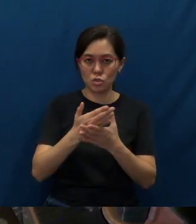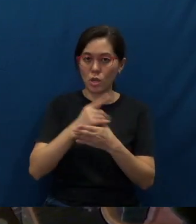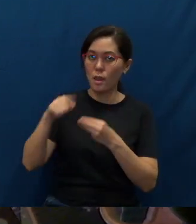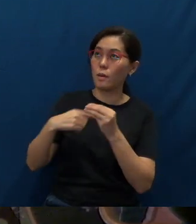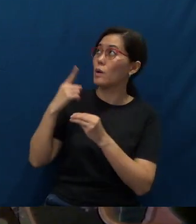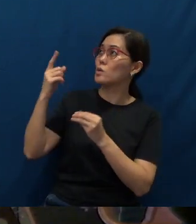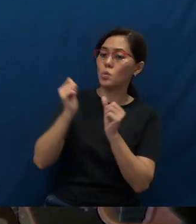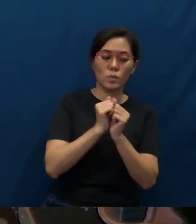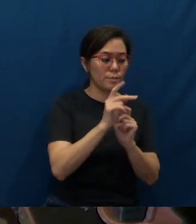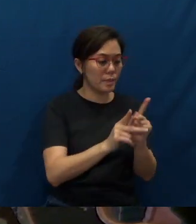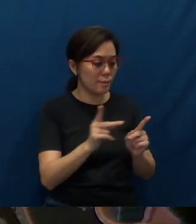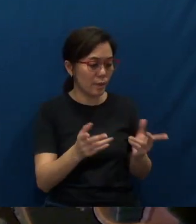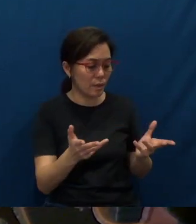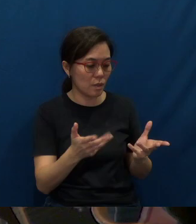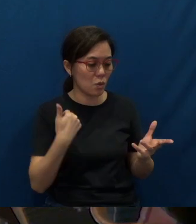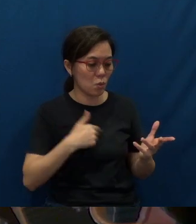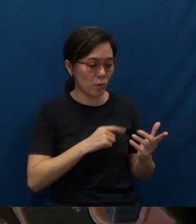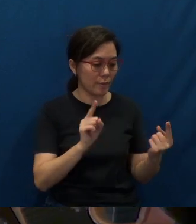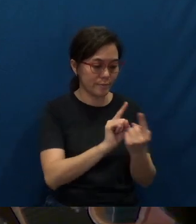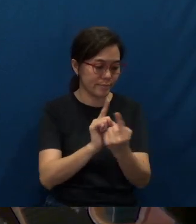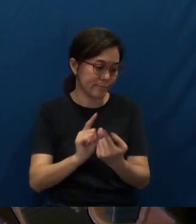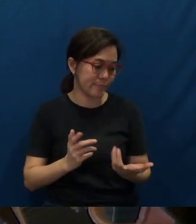with people we come into contact with.